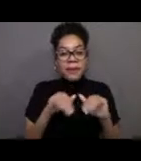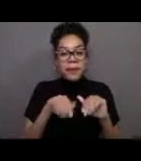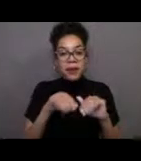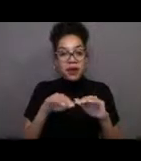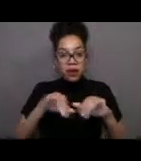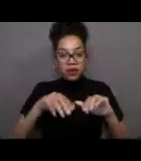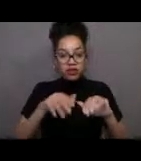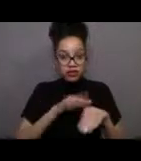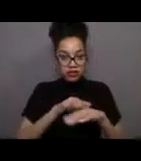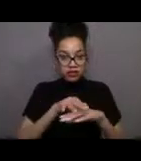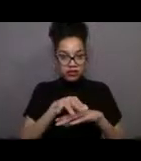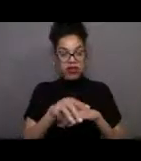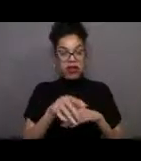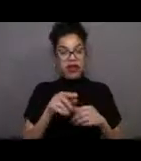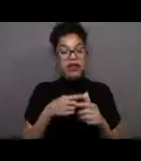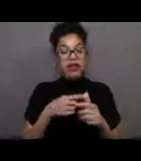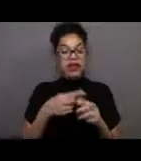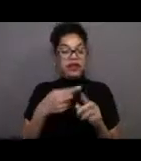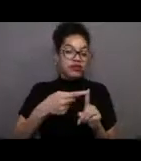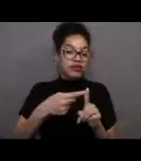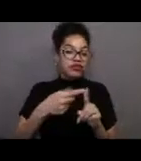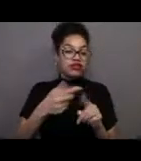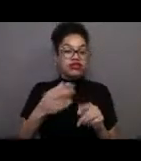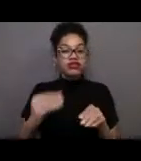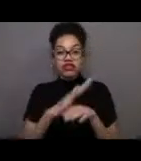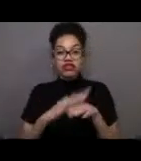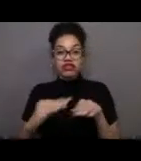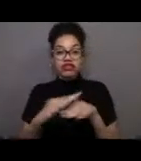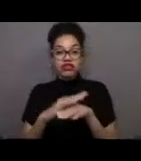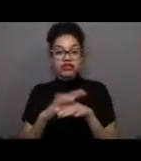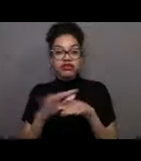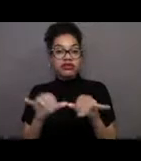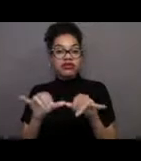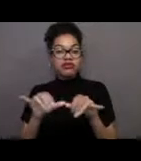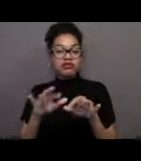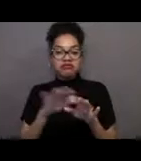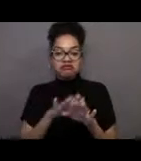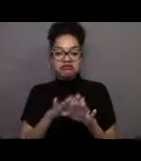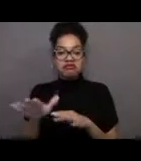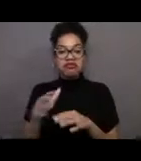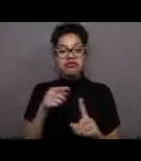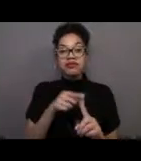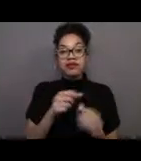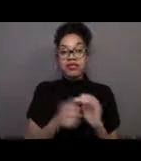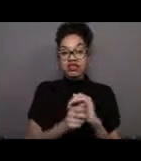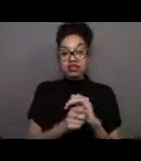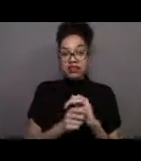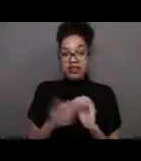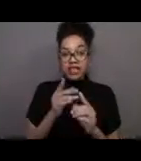and the temperature and what's happening in the ocean, they either go straight across to Monterey Bay,